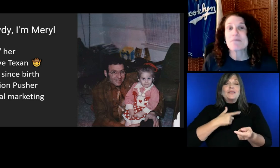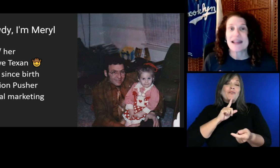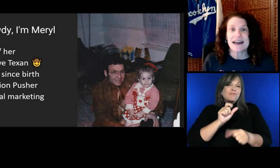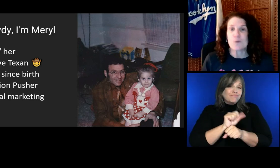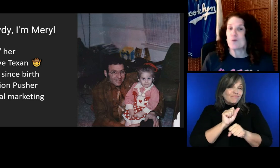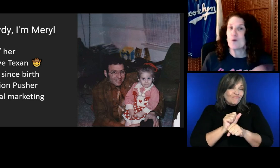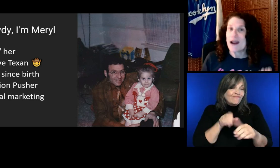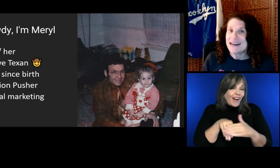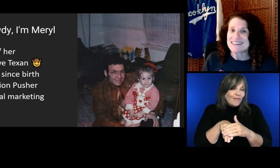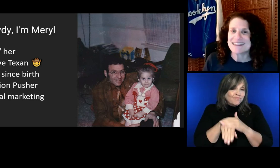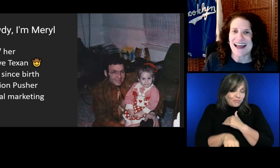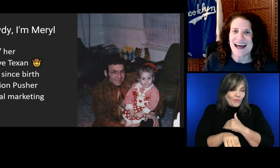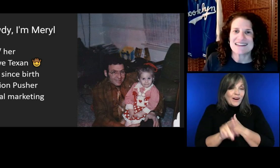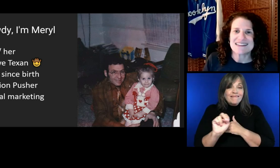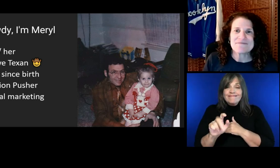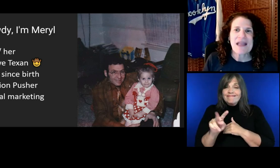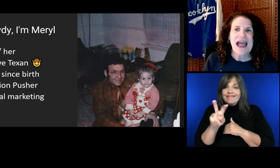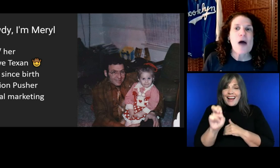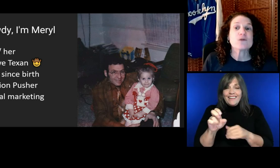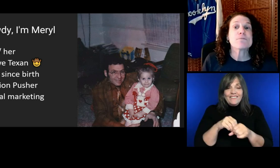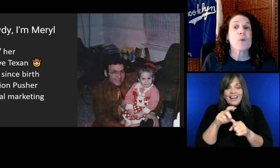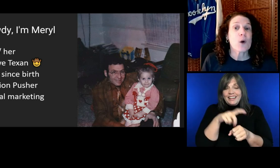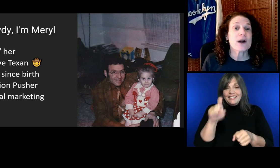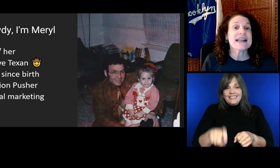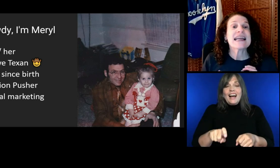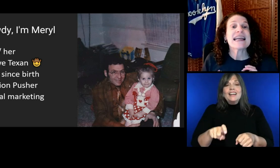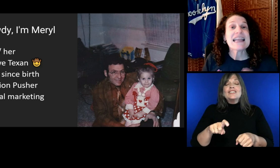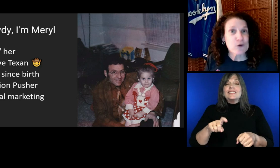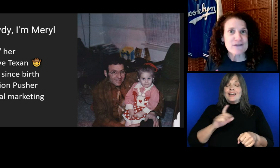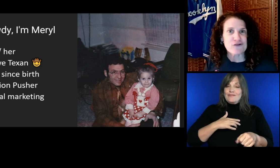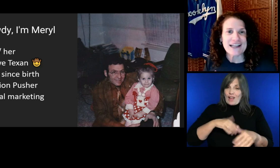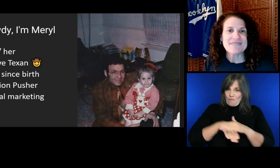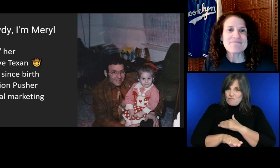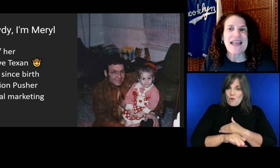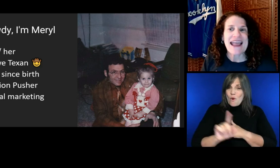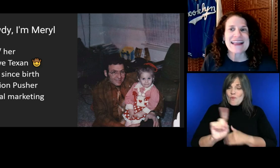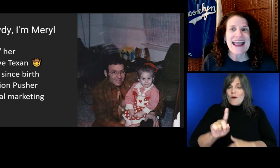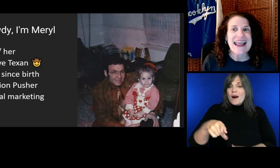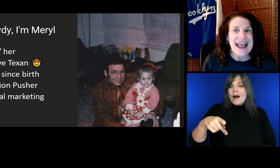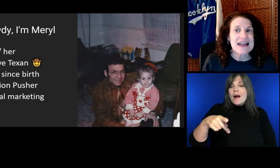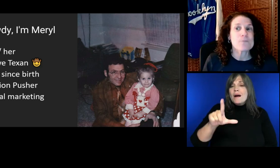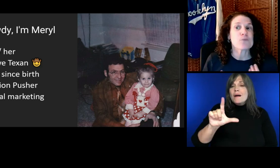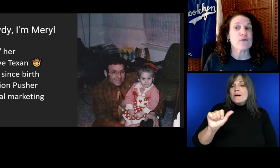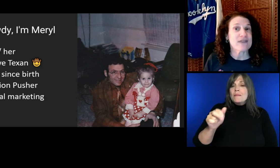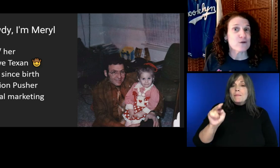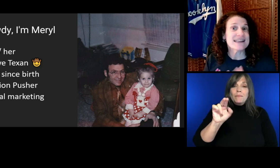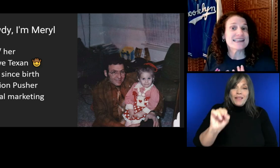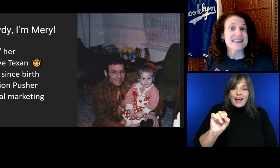We lived in Plano, right next to Dallas. I was born profoundly deaf.